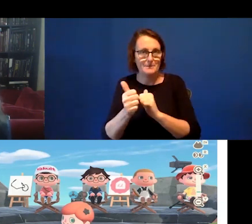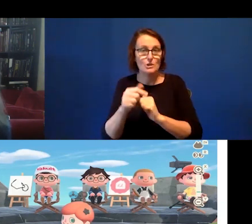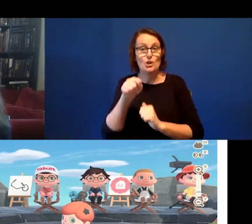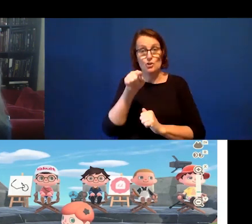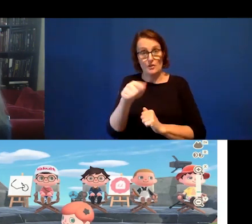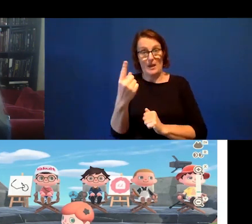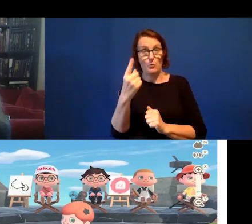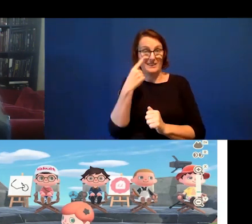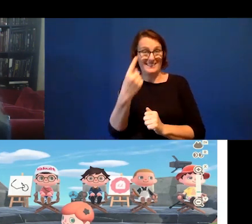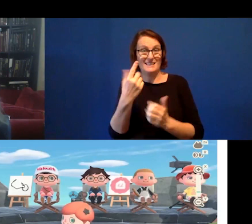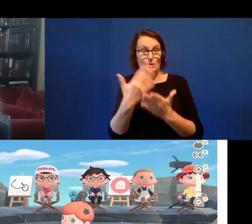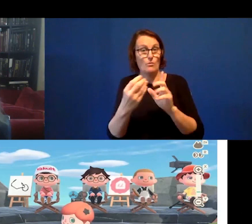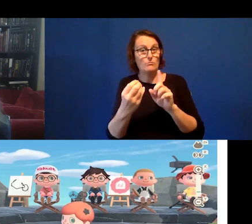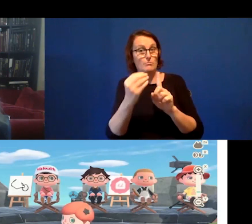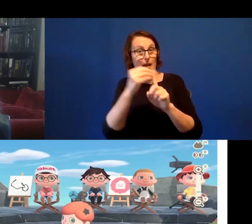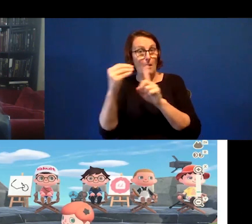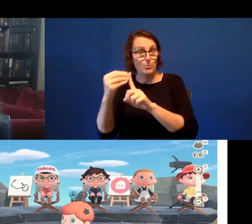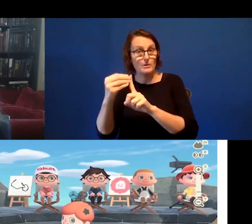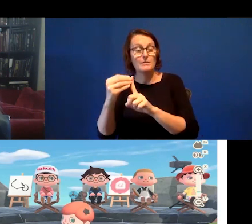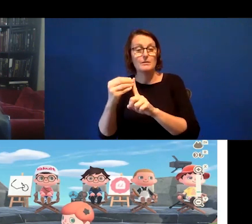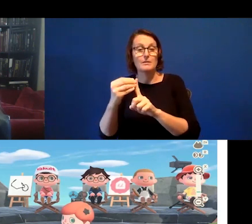delivered from Animal Crossing New Horizons.